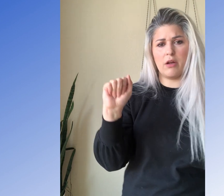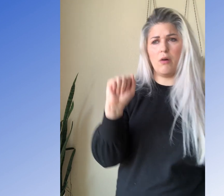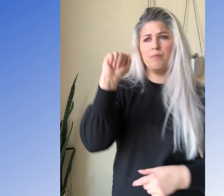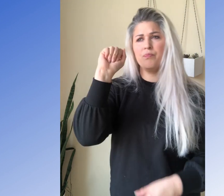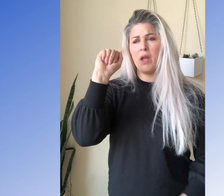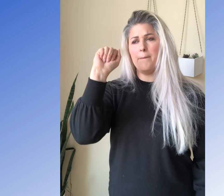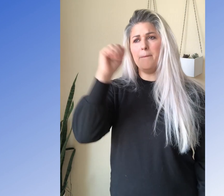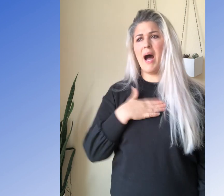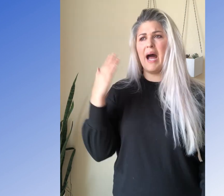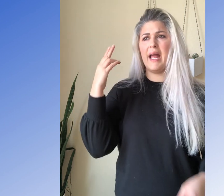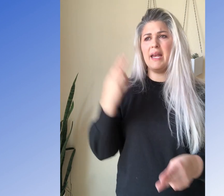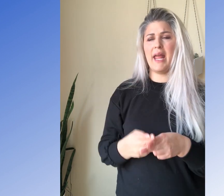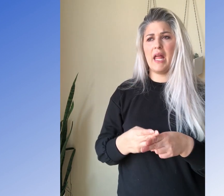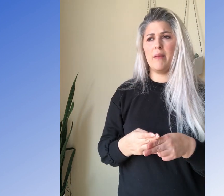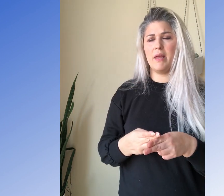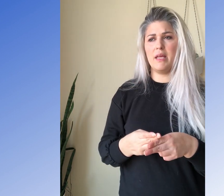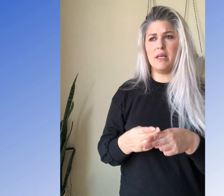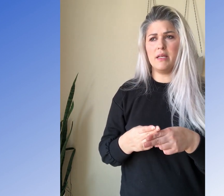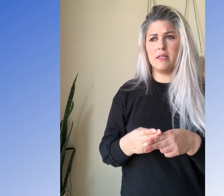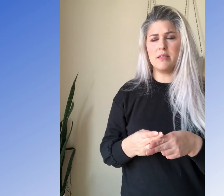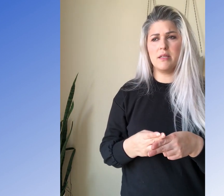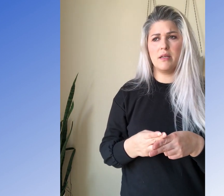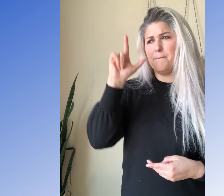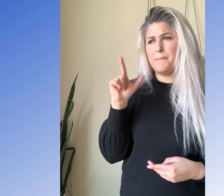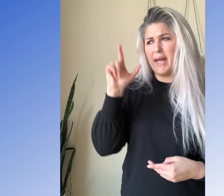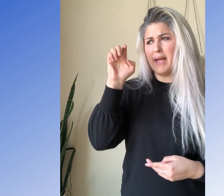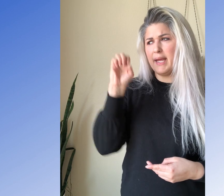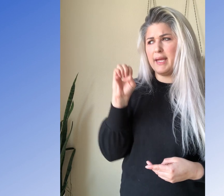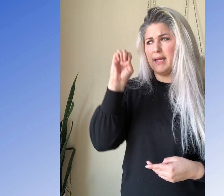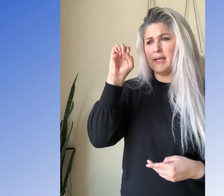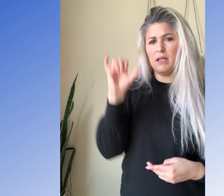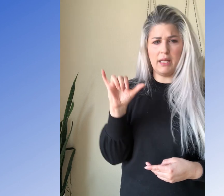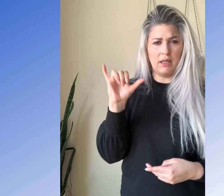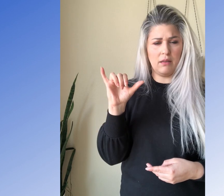So they'll go, my name is B Lee.